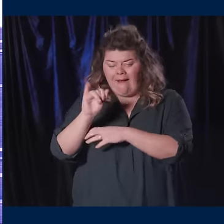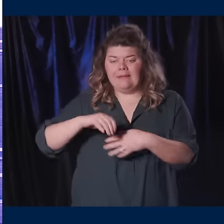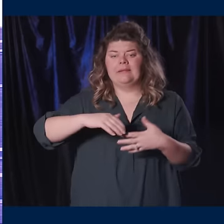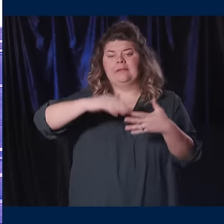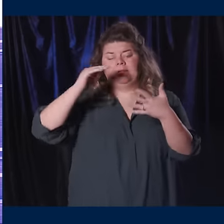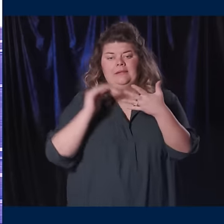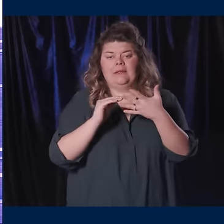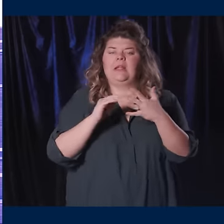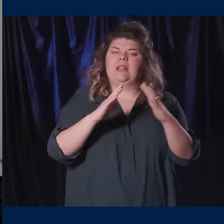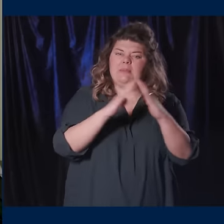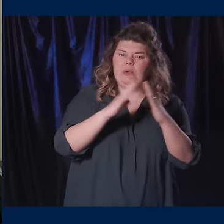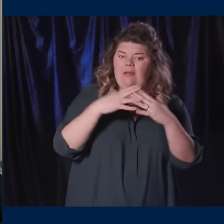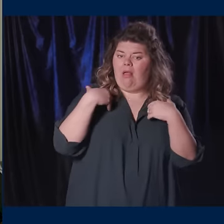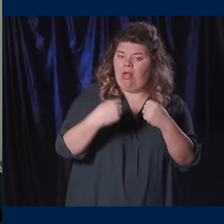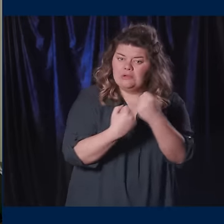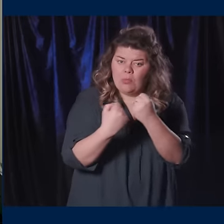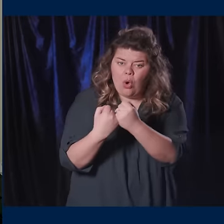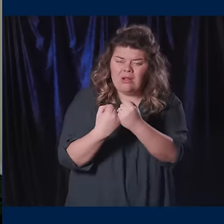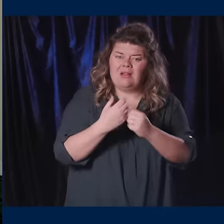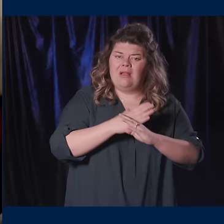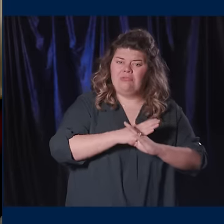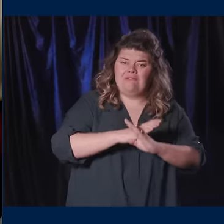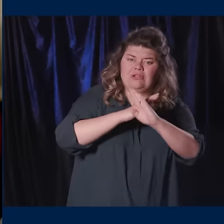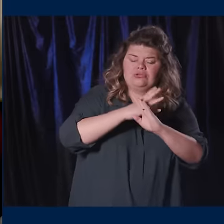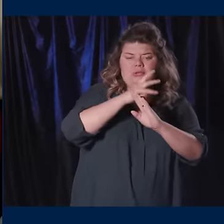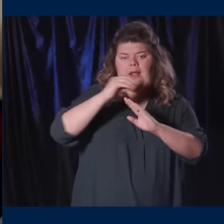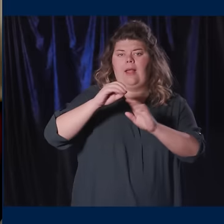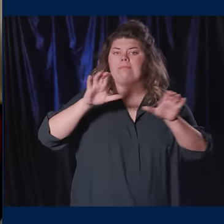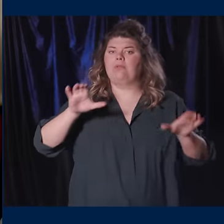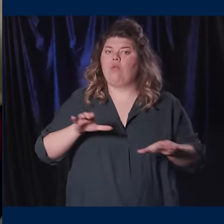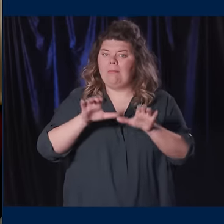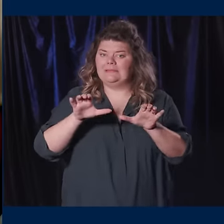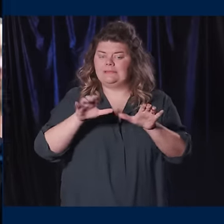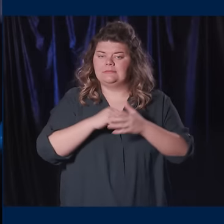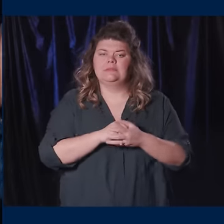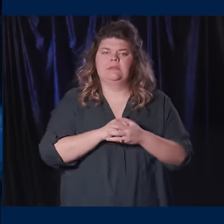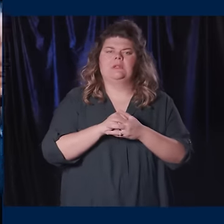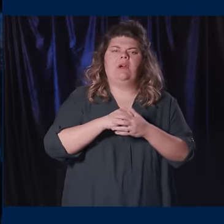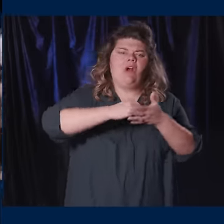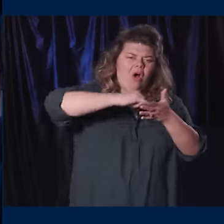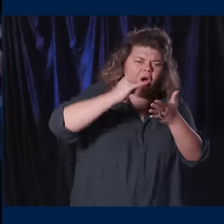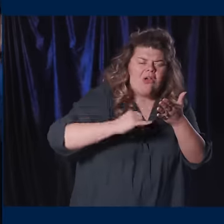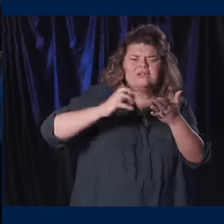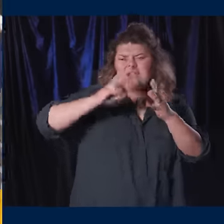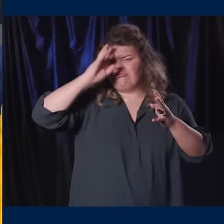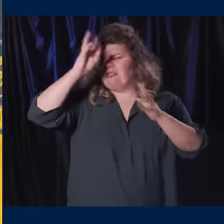Community health support, prevention and performance; Arts and creative expression;